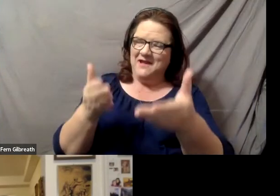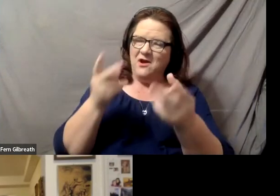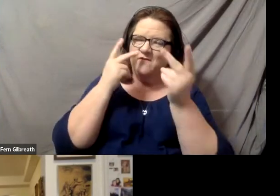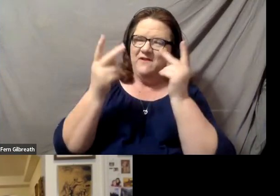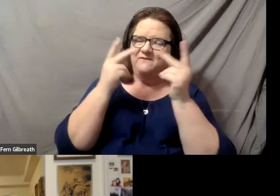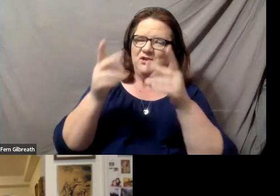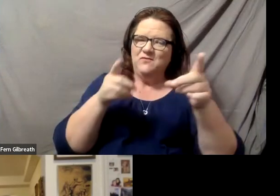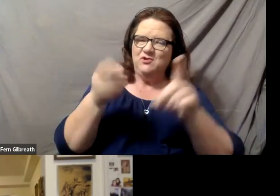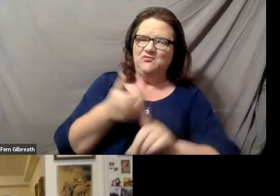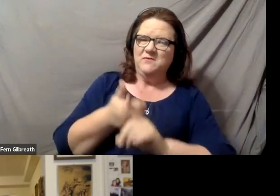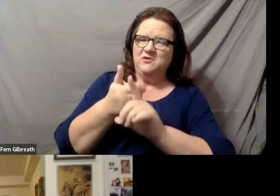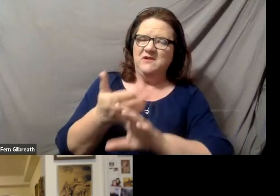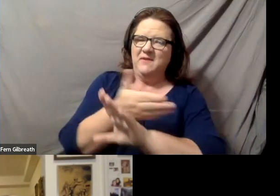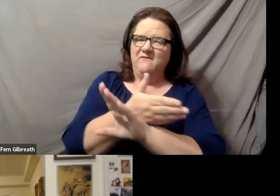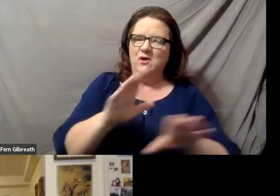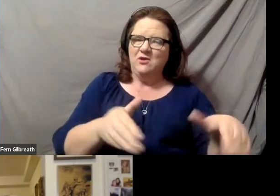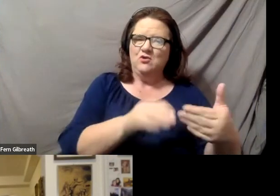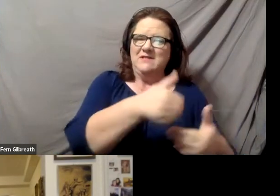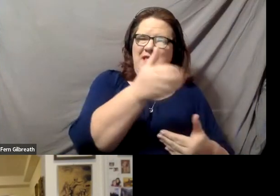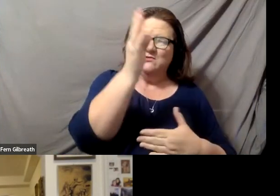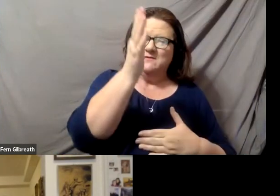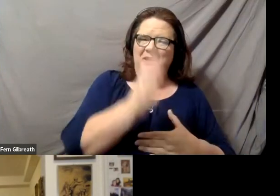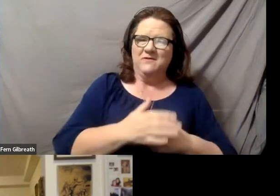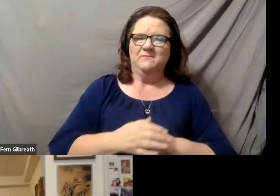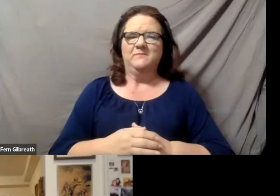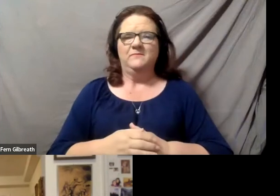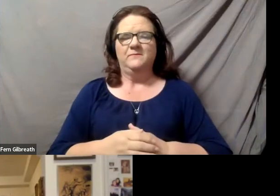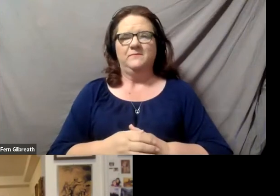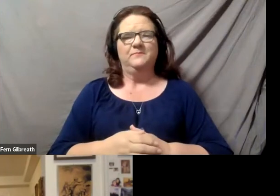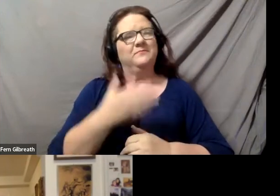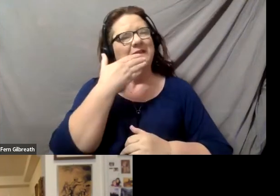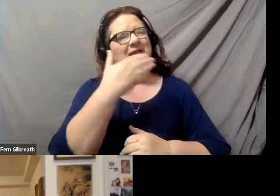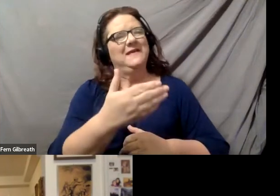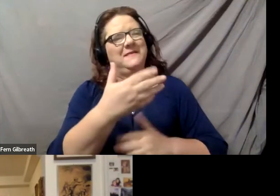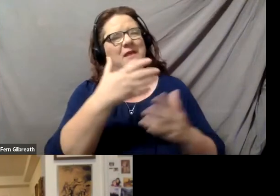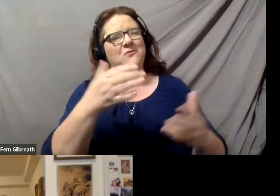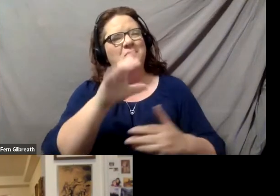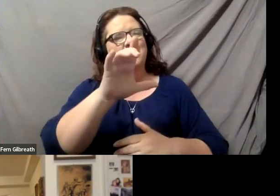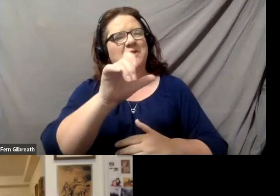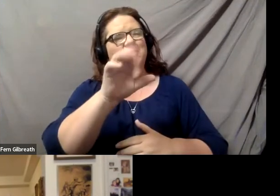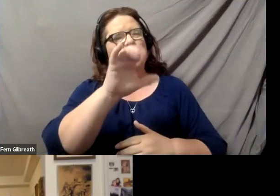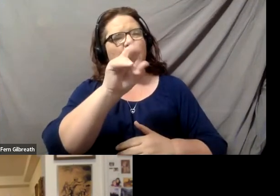before I introduce the other speakers? Thank you so much, Lauren. Hello, everybody.